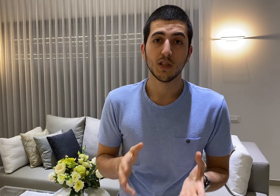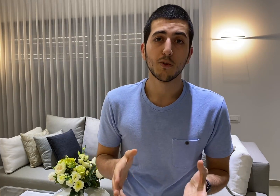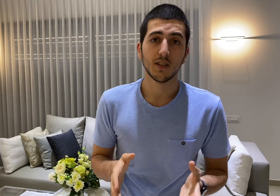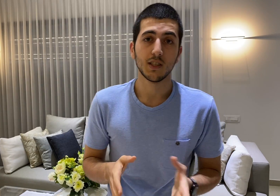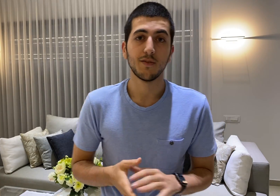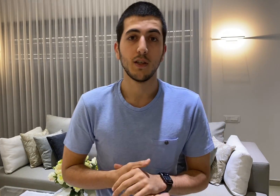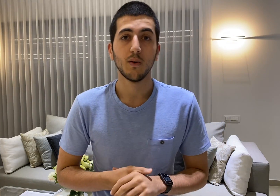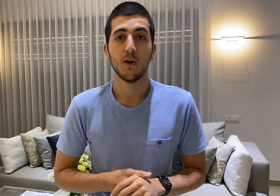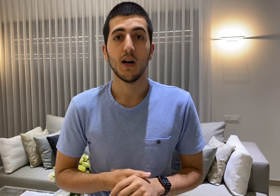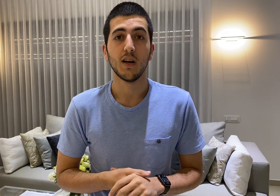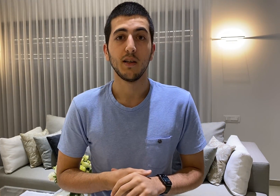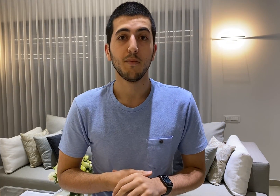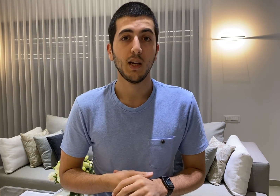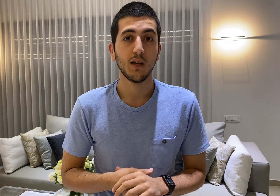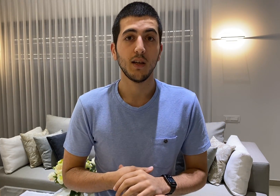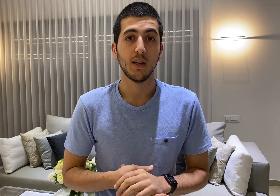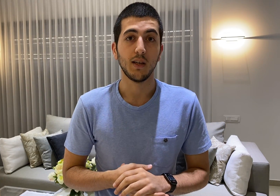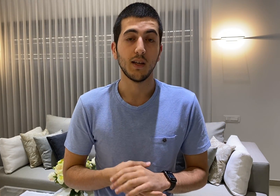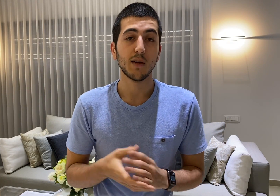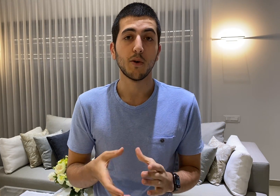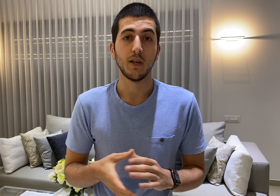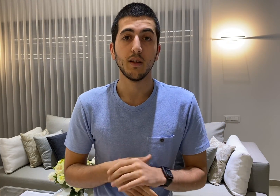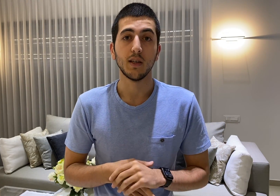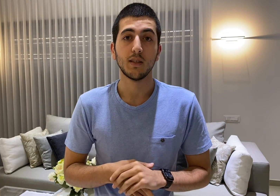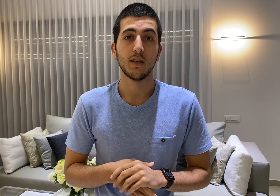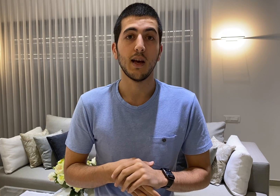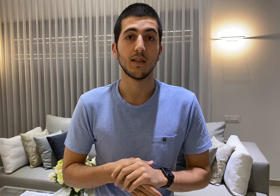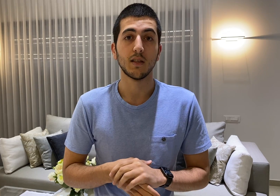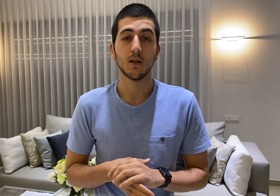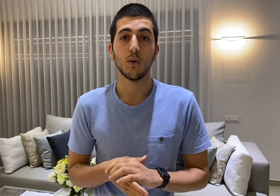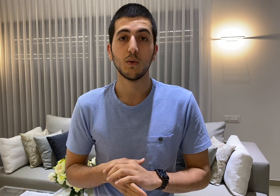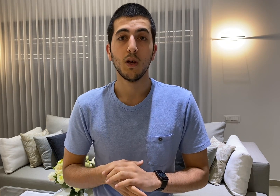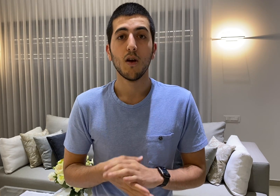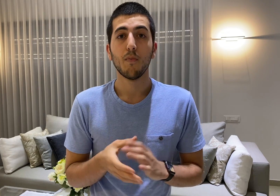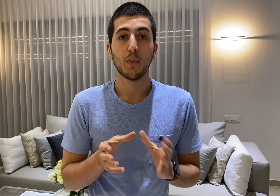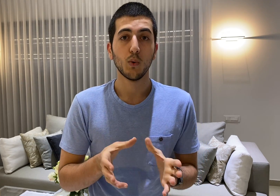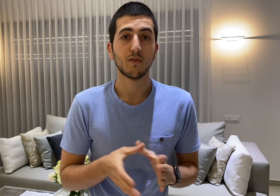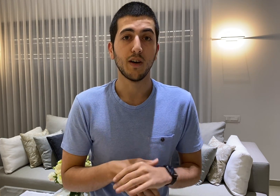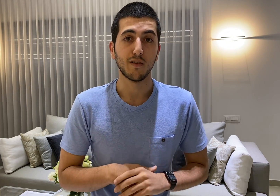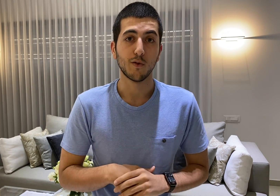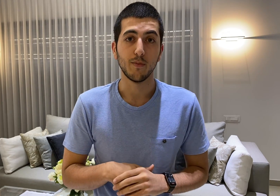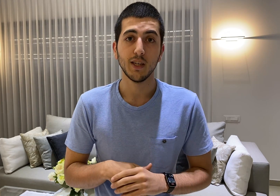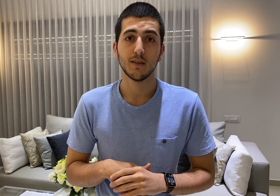summarize this video I made a library that has its own pose file format that